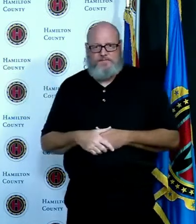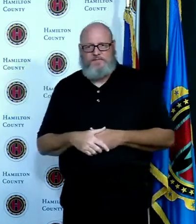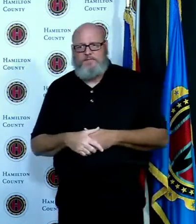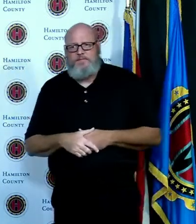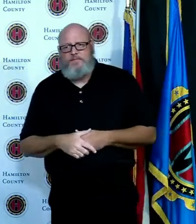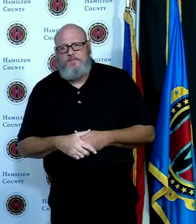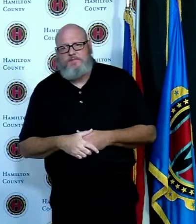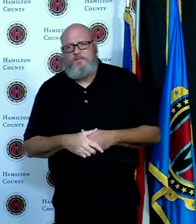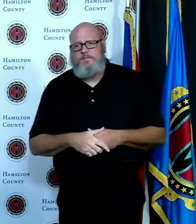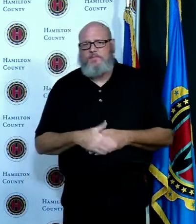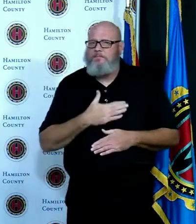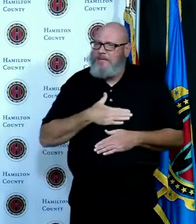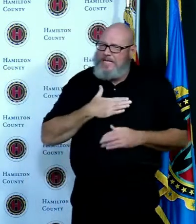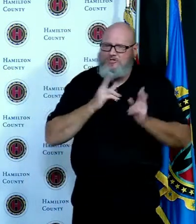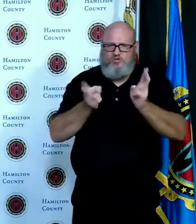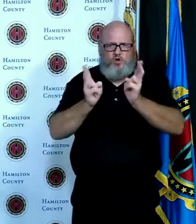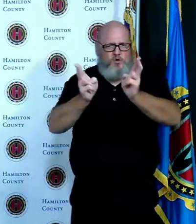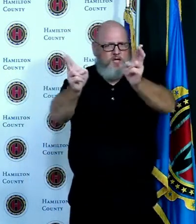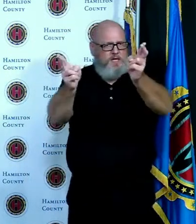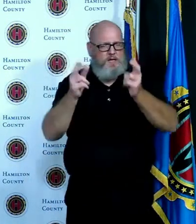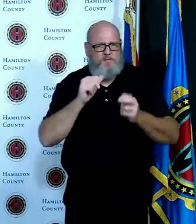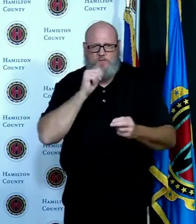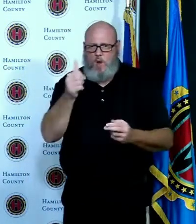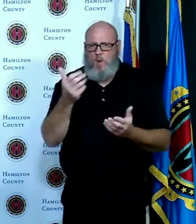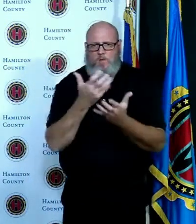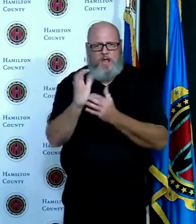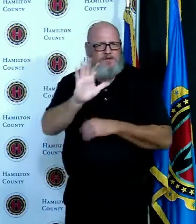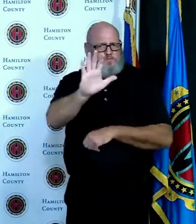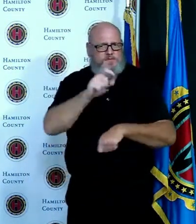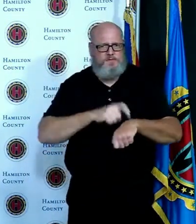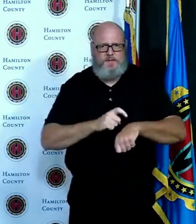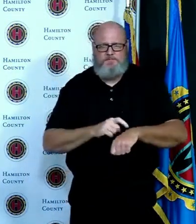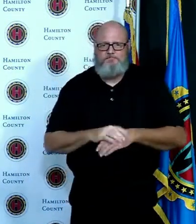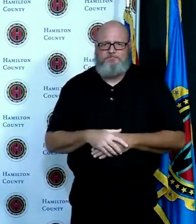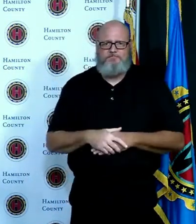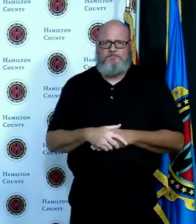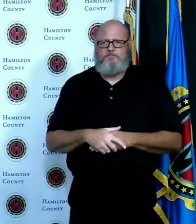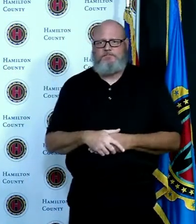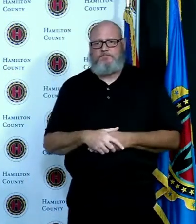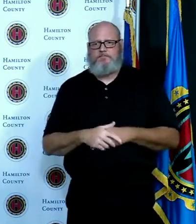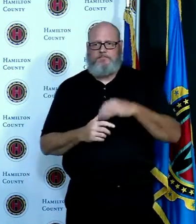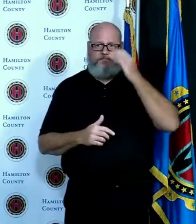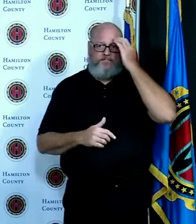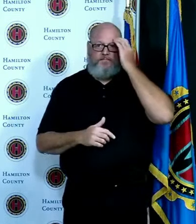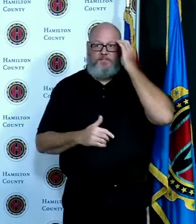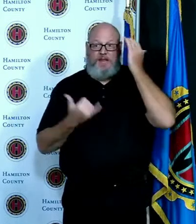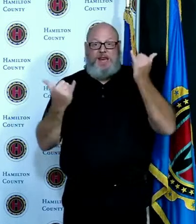thanks so much for reminding all right so we are going to open up for questions I I'm hopeful